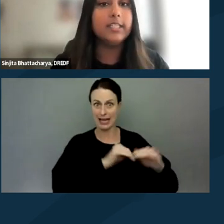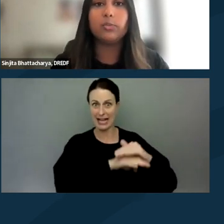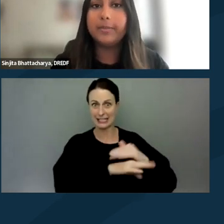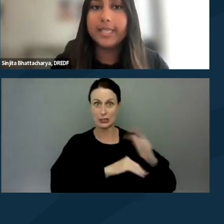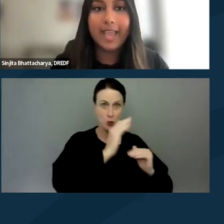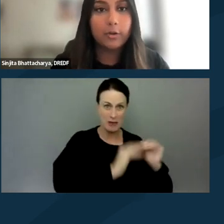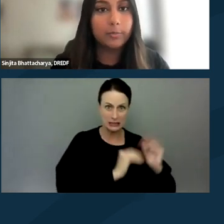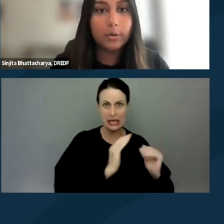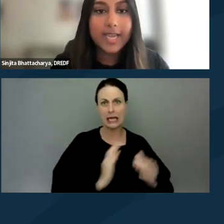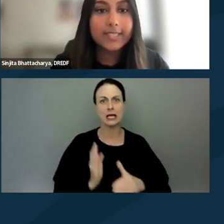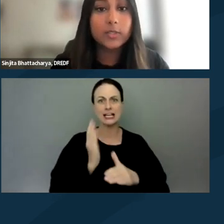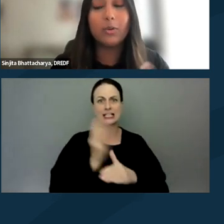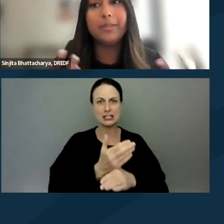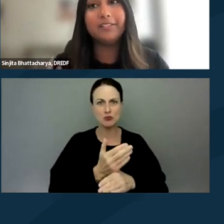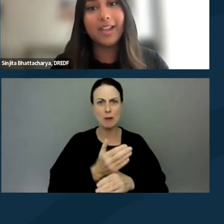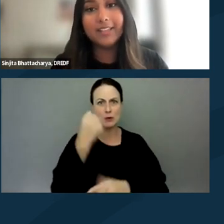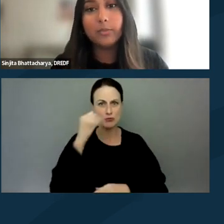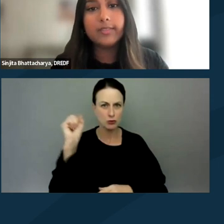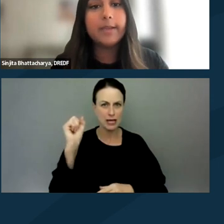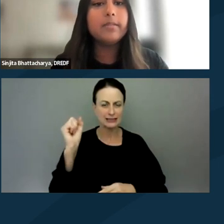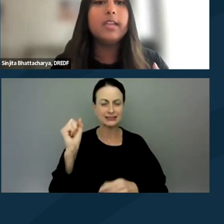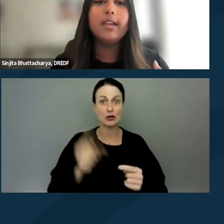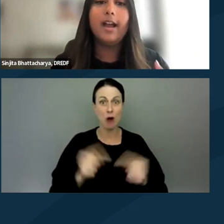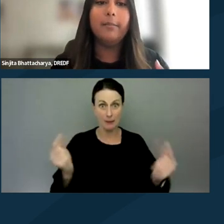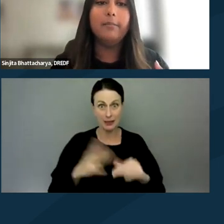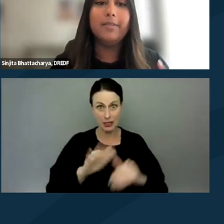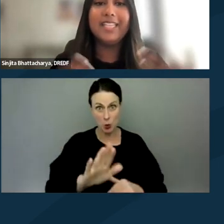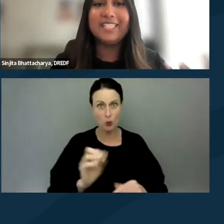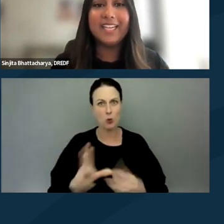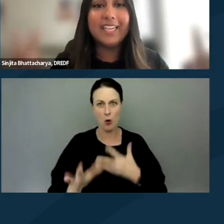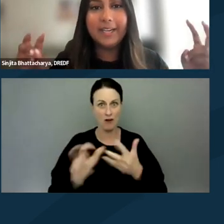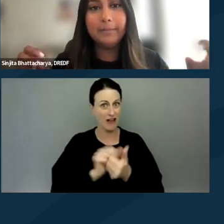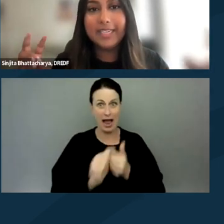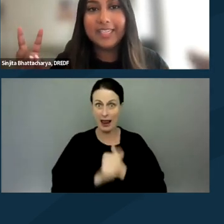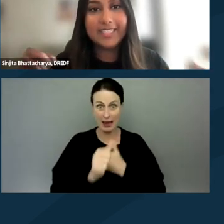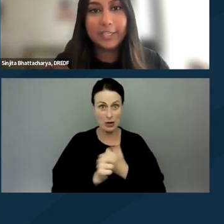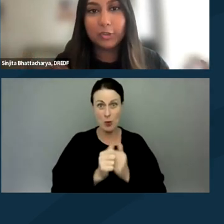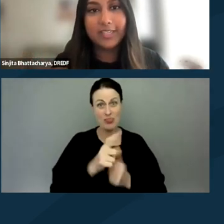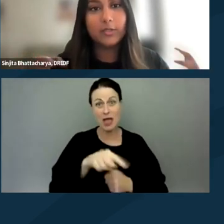disrupting counter protests, or being violent with them, inciting an immediate, dangerous,